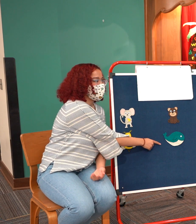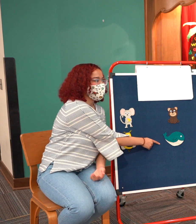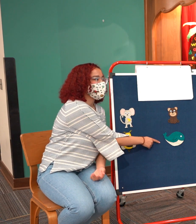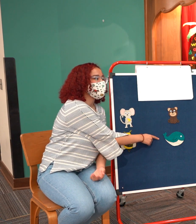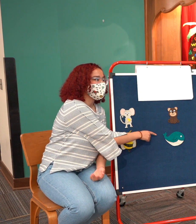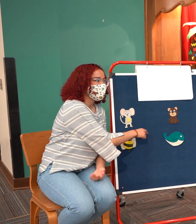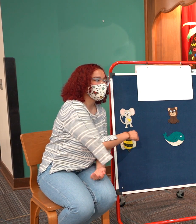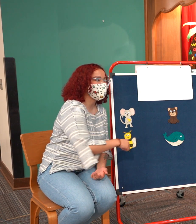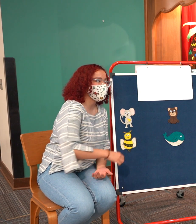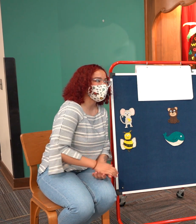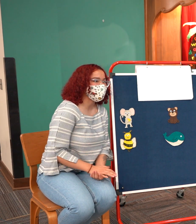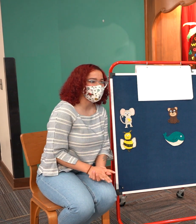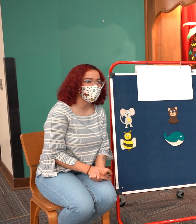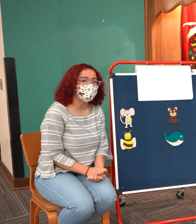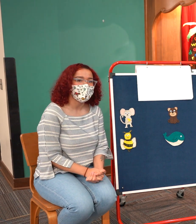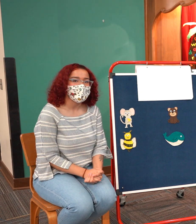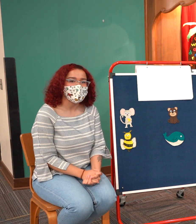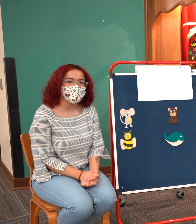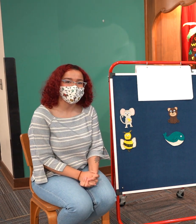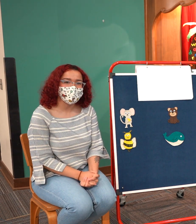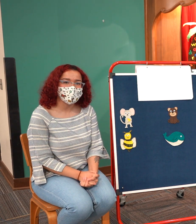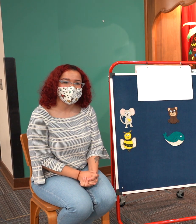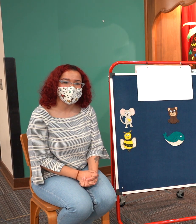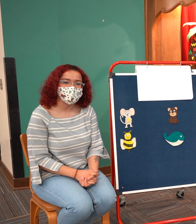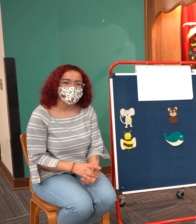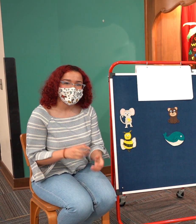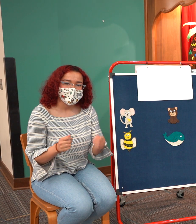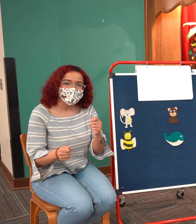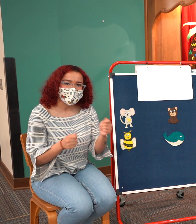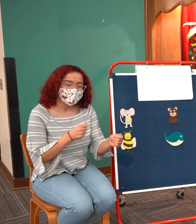that rhyme with the names of each of these animals so you're going to have to help me